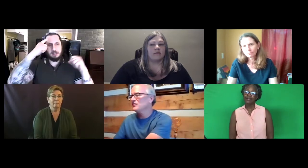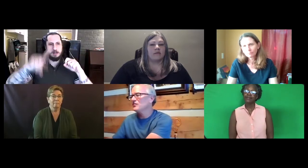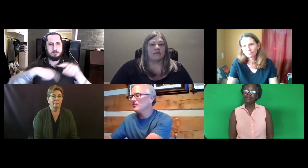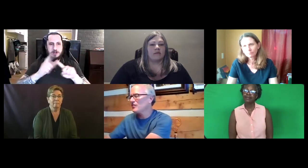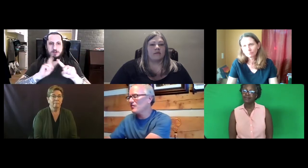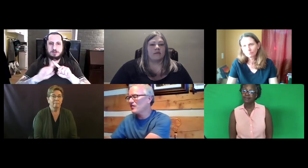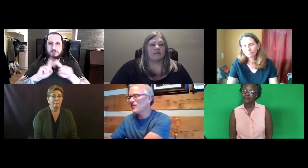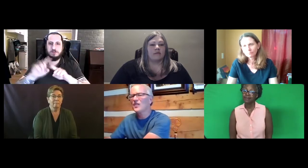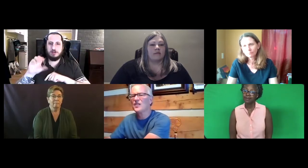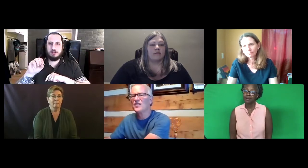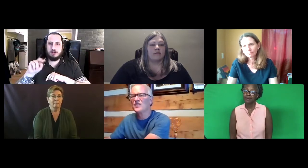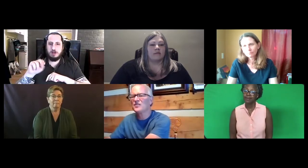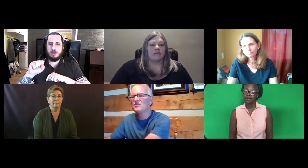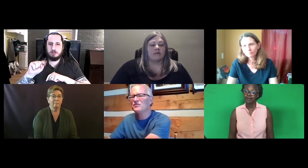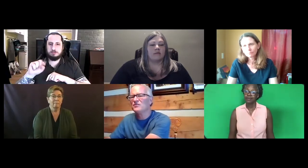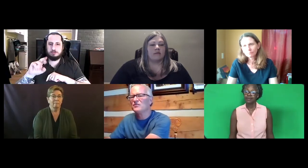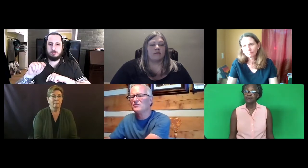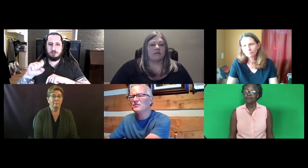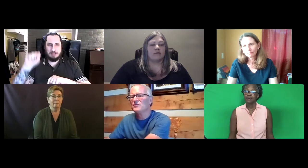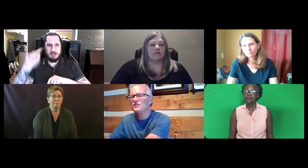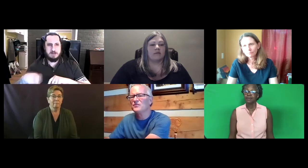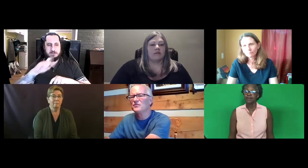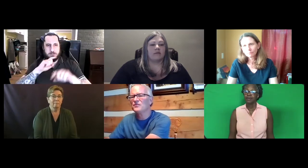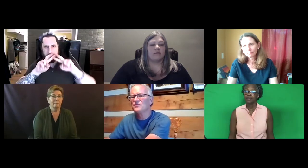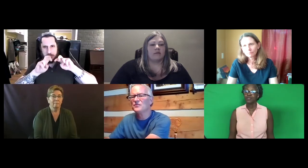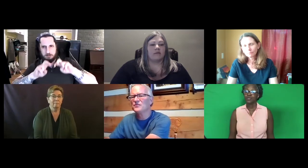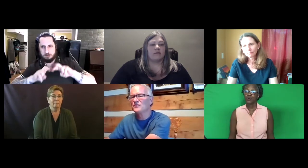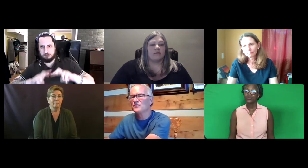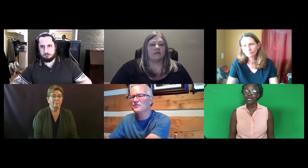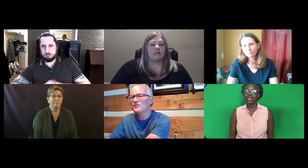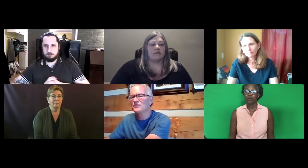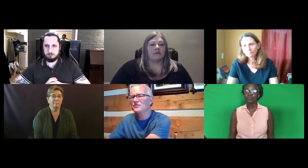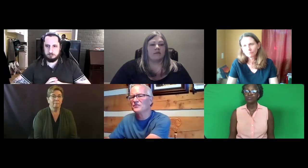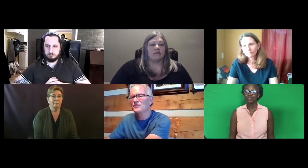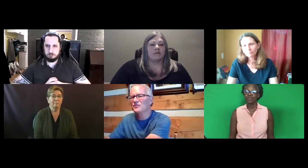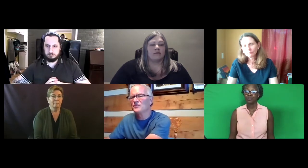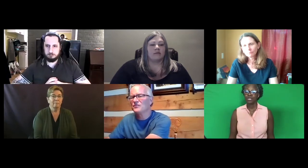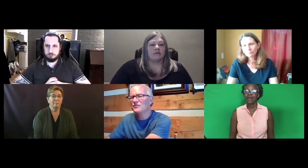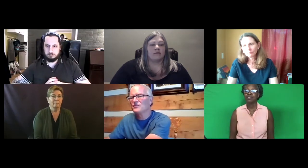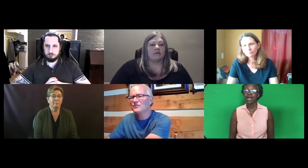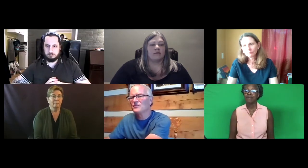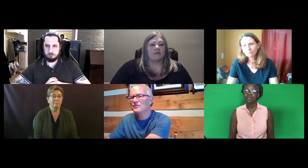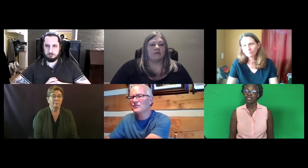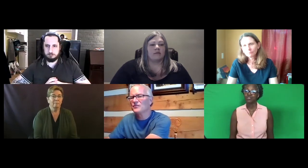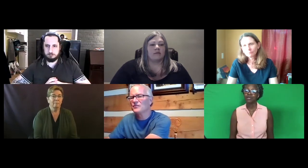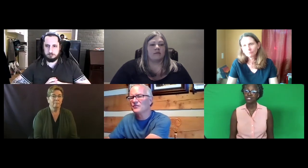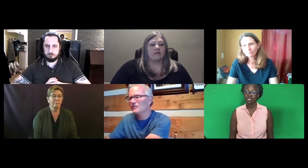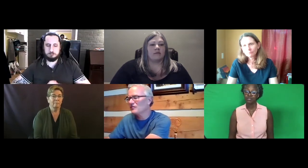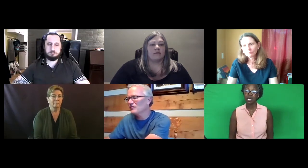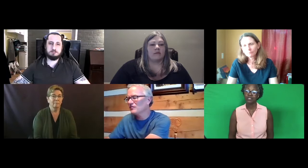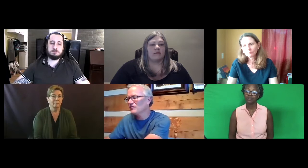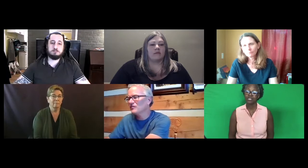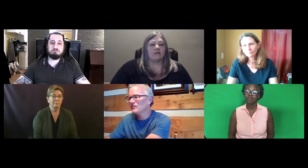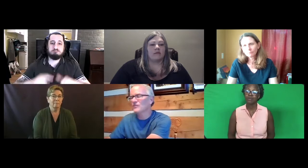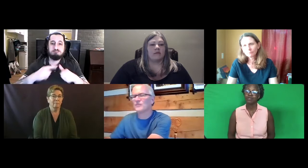If somebody knows sign language, then they have to have the constructs to be able to